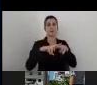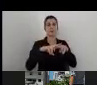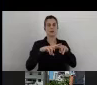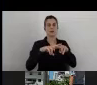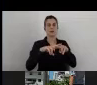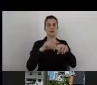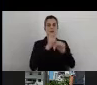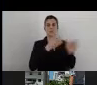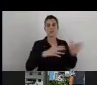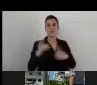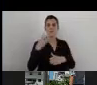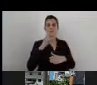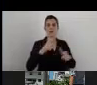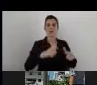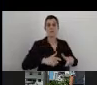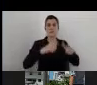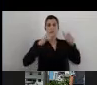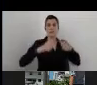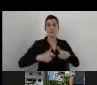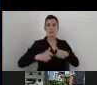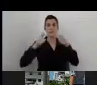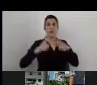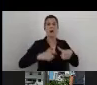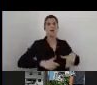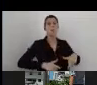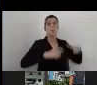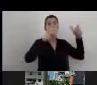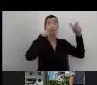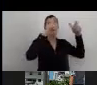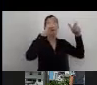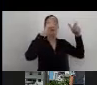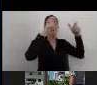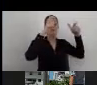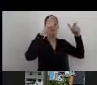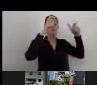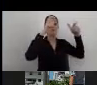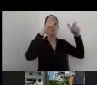That was the building that mostly that were using,